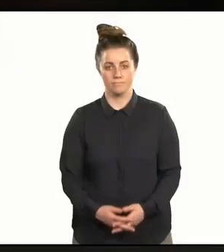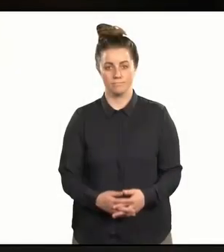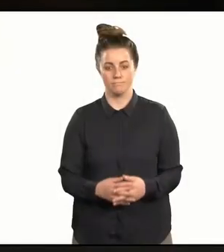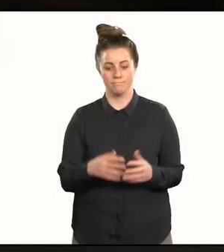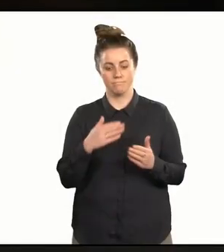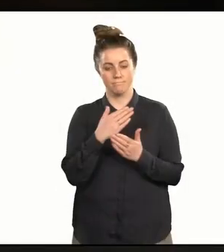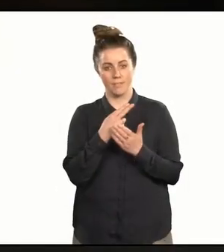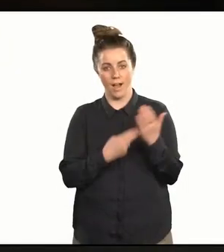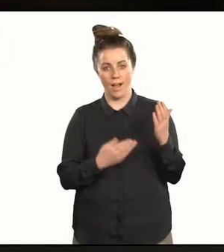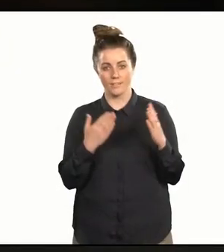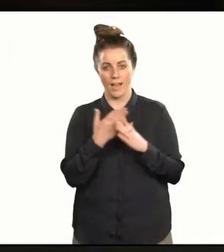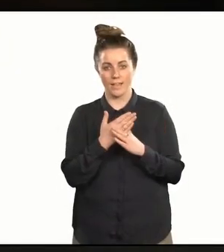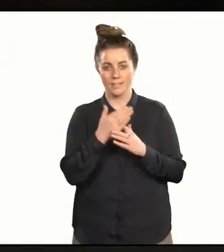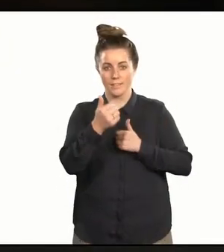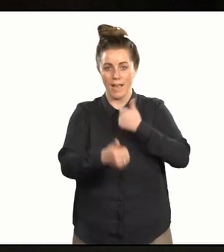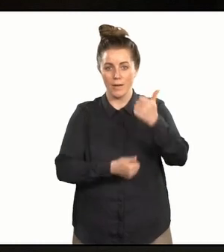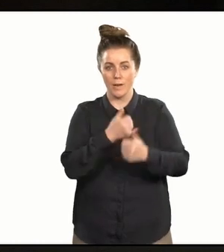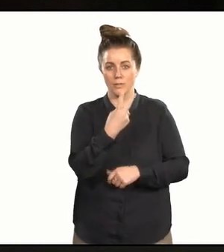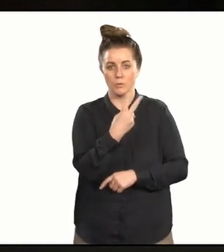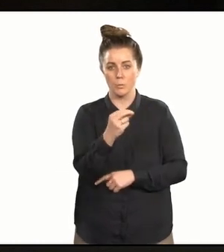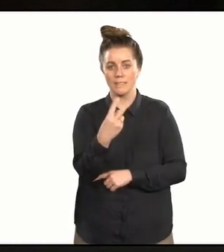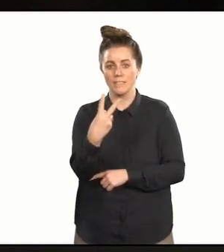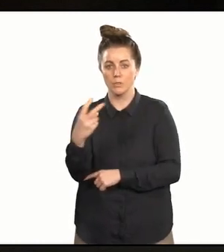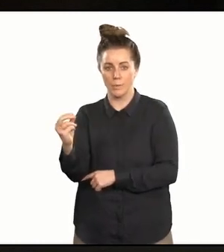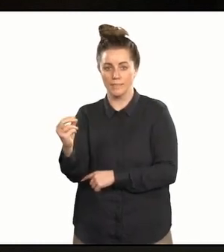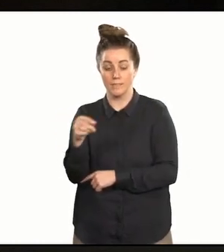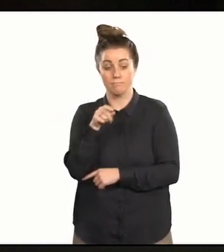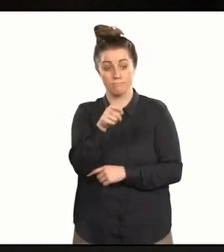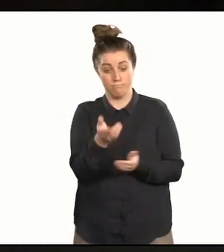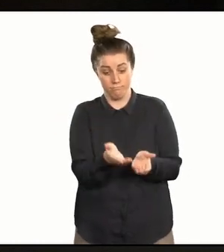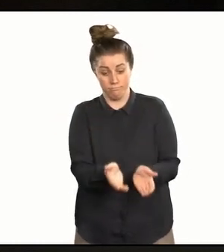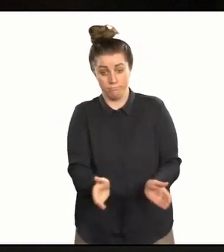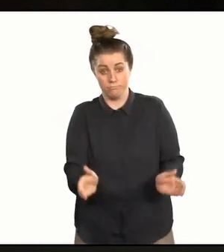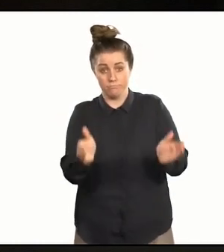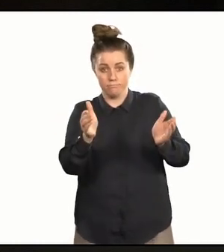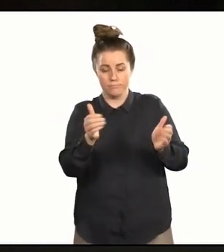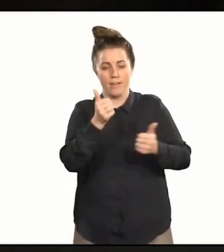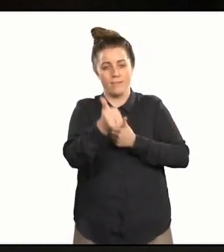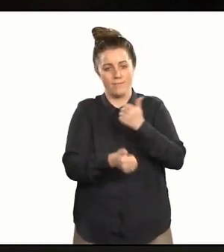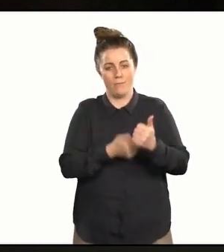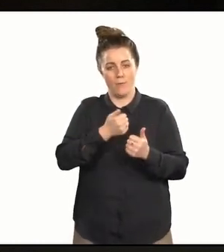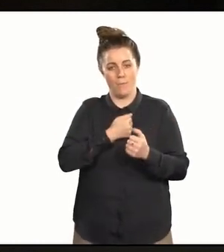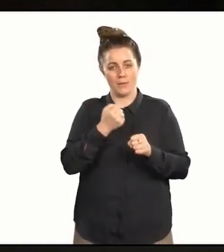Arts Access Accolade 2020. This vessel is a favourite of mine to make.